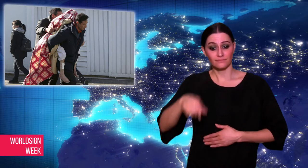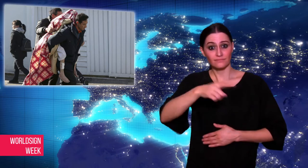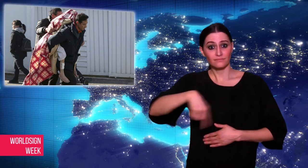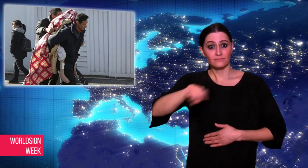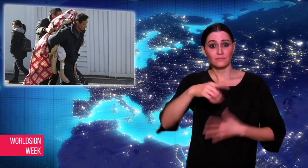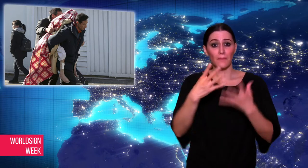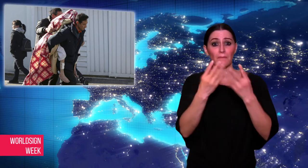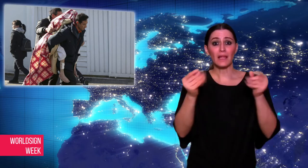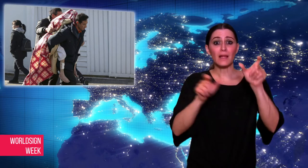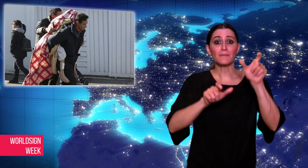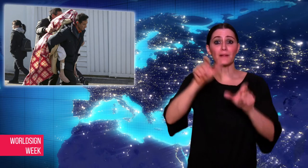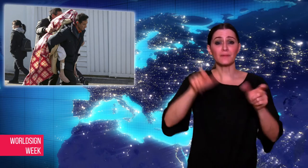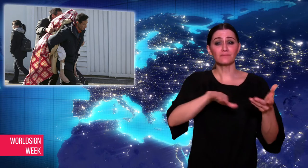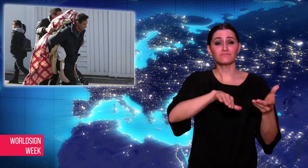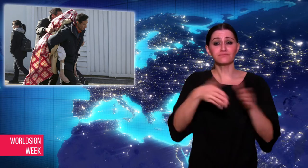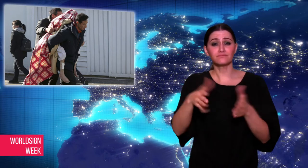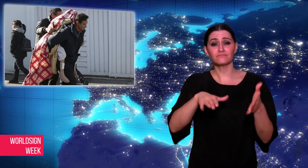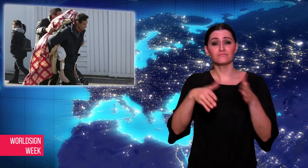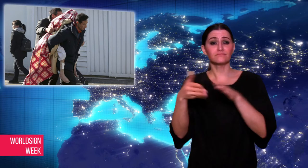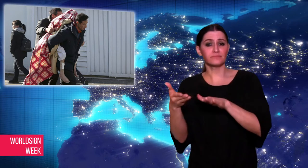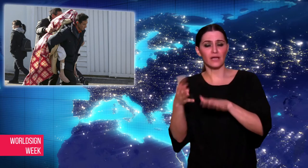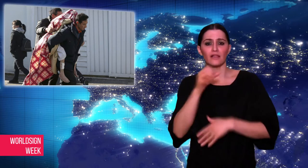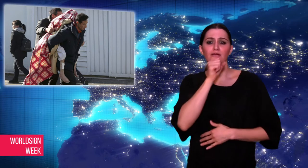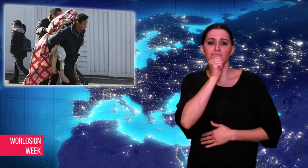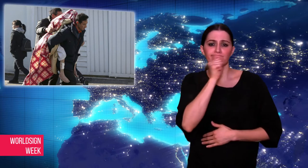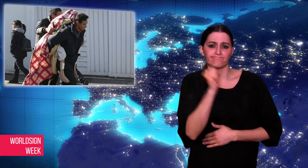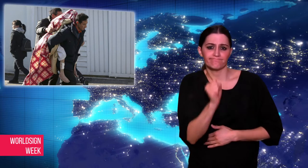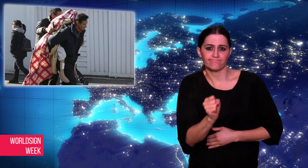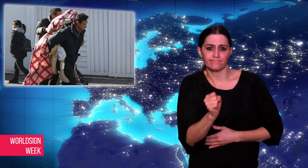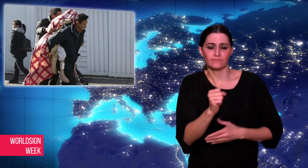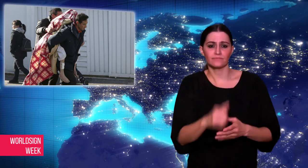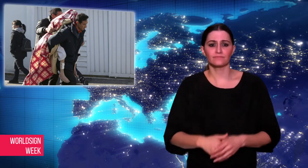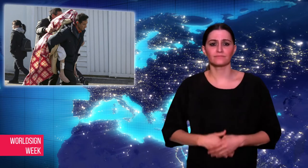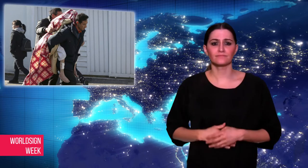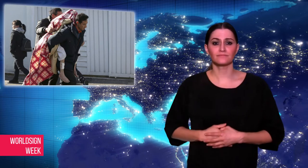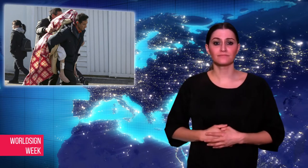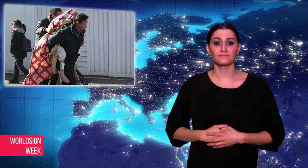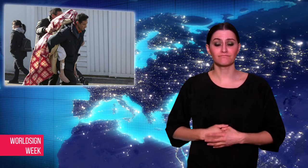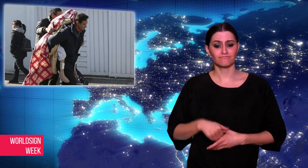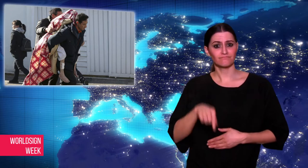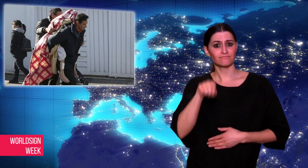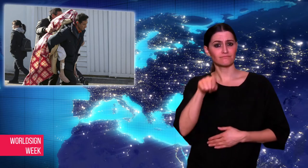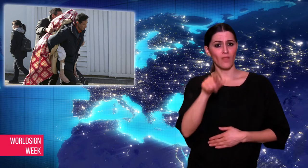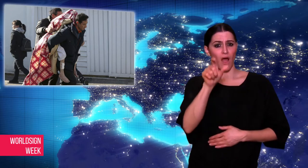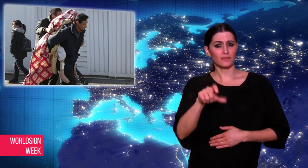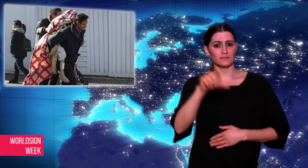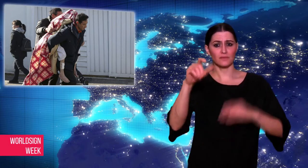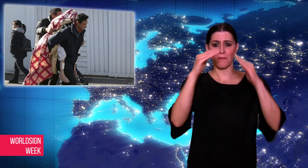building was not equipped with a